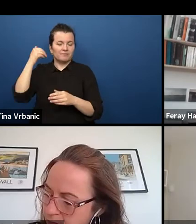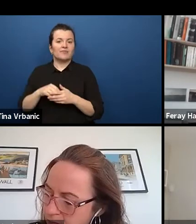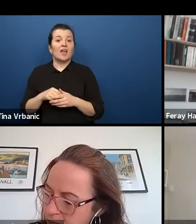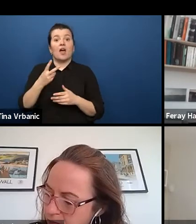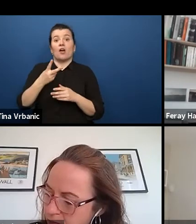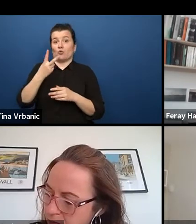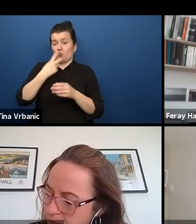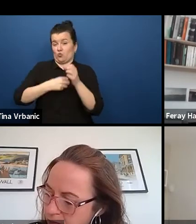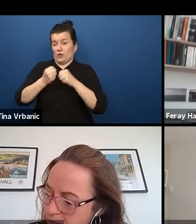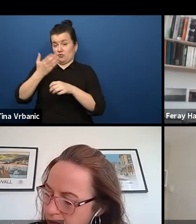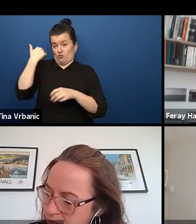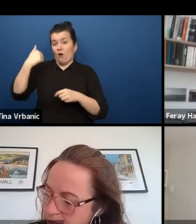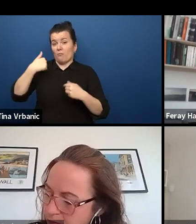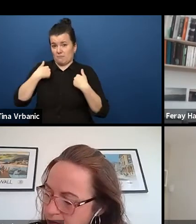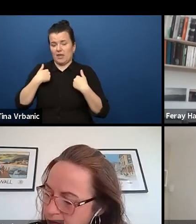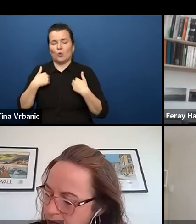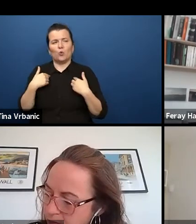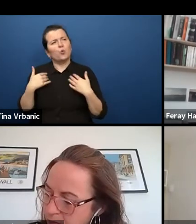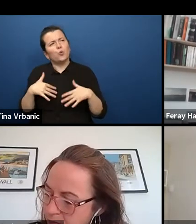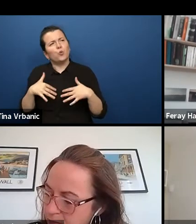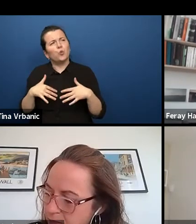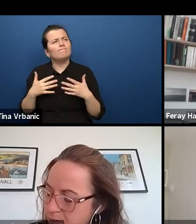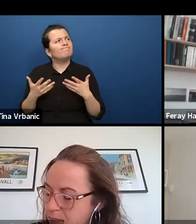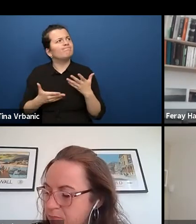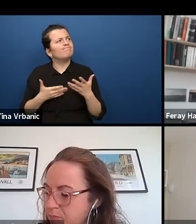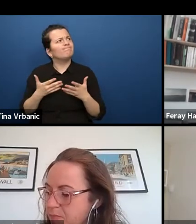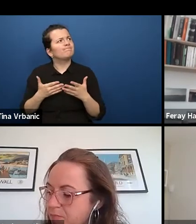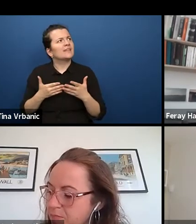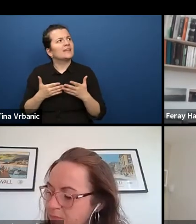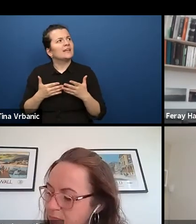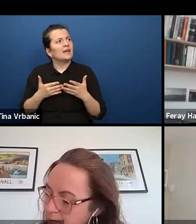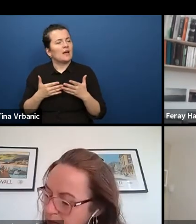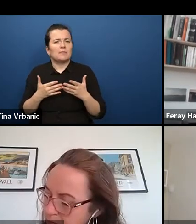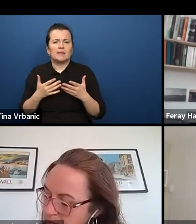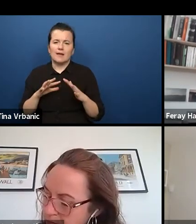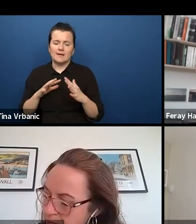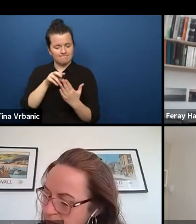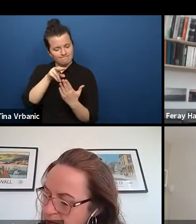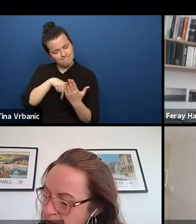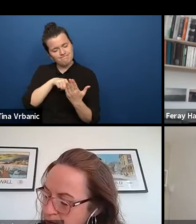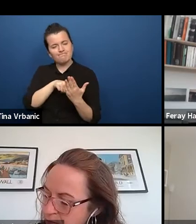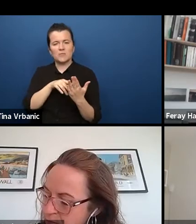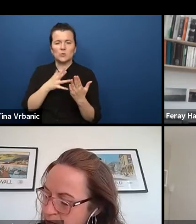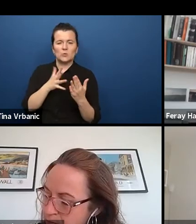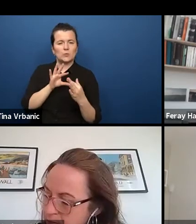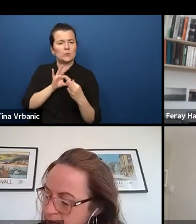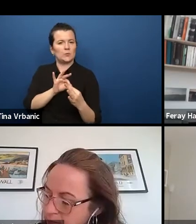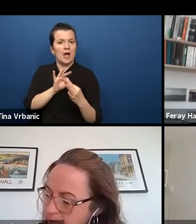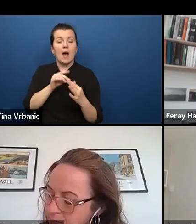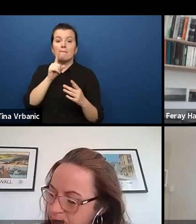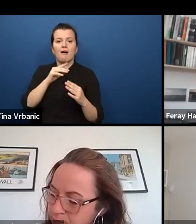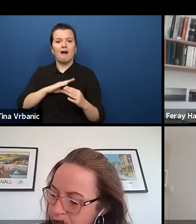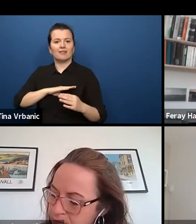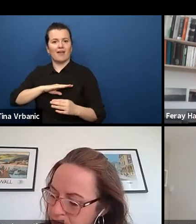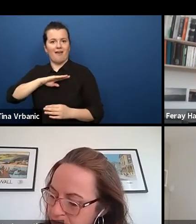But as I grew a bit older and as my living environment changed,